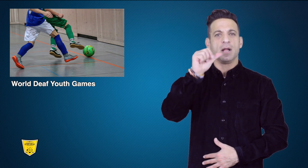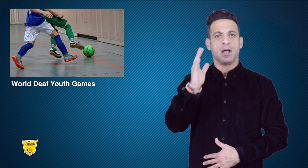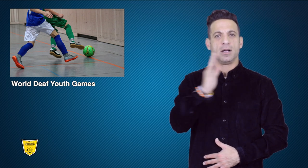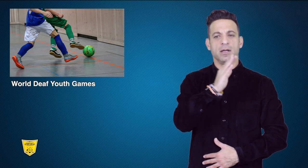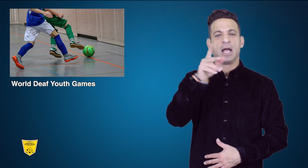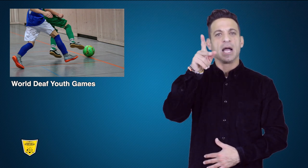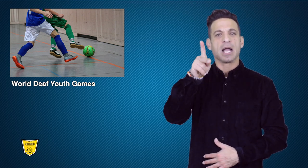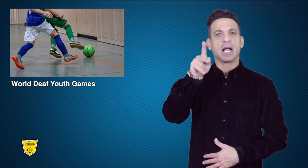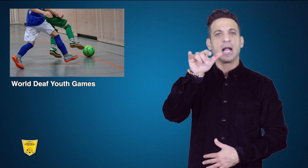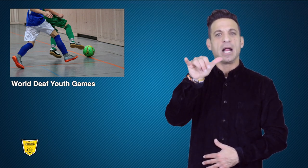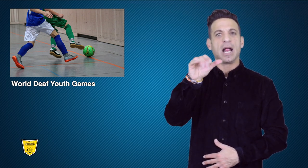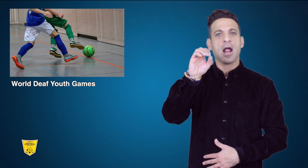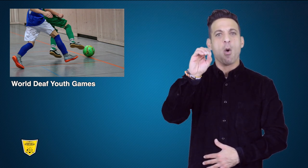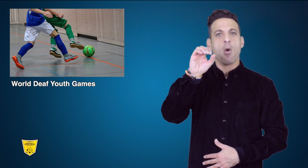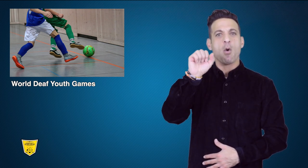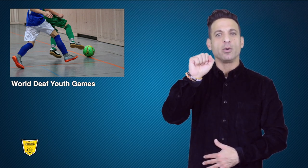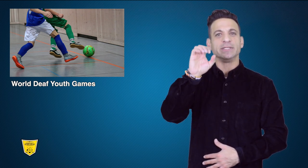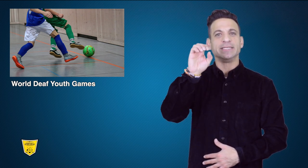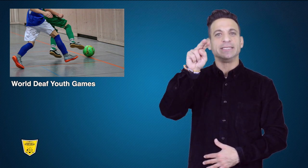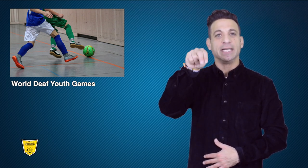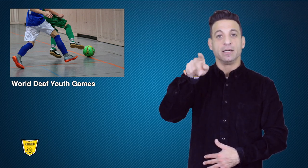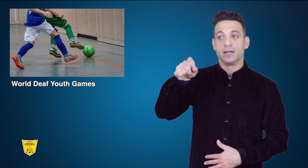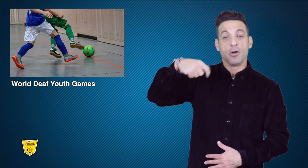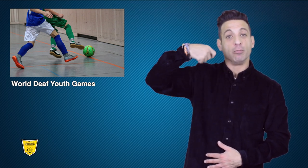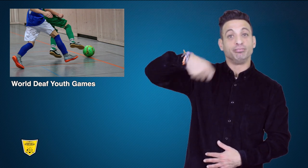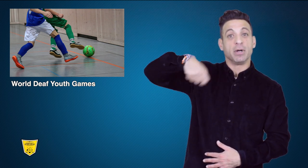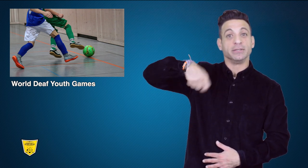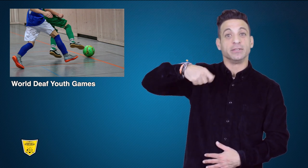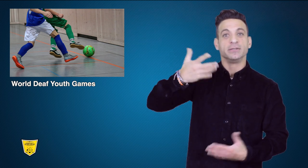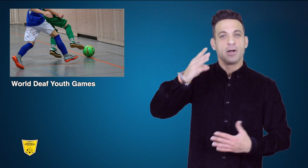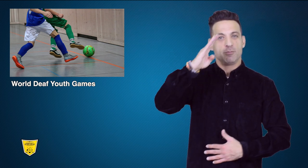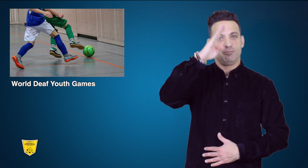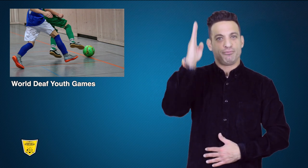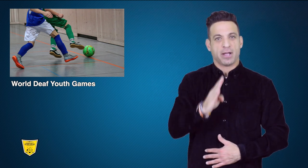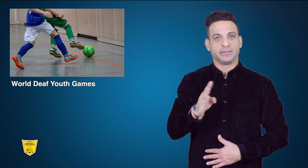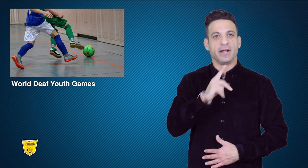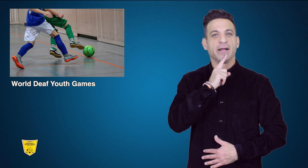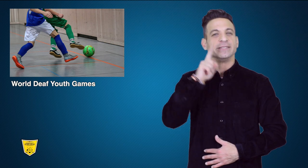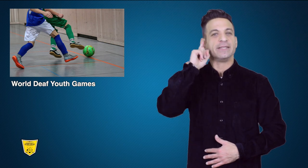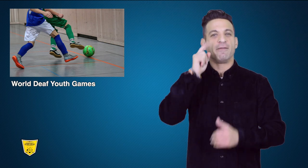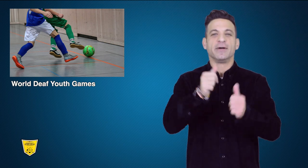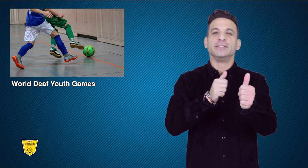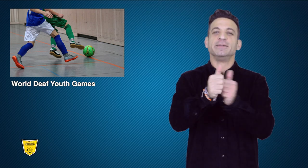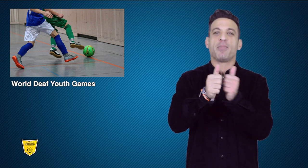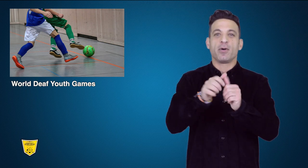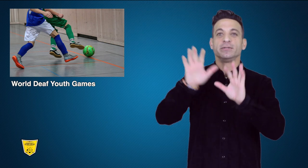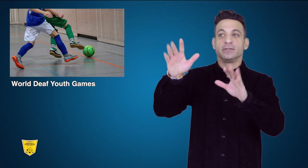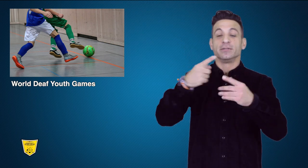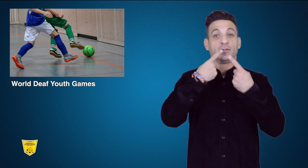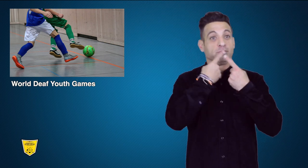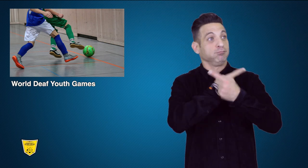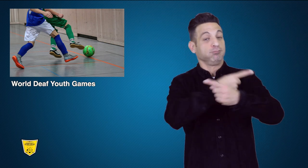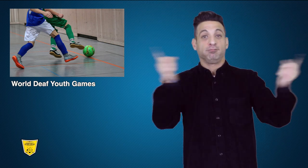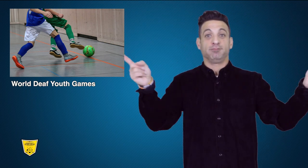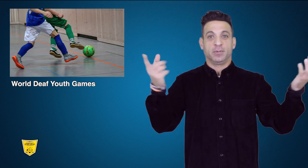Diana Kyosen, president of Confederation of Brazilian Deaf Sports